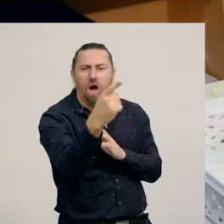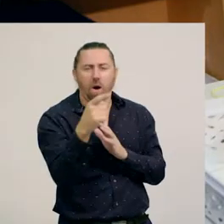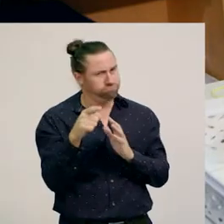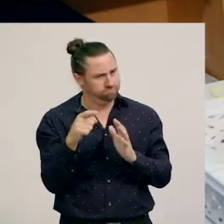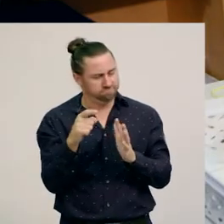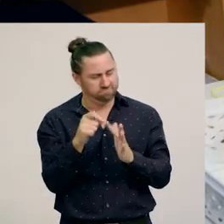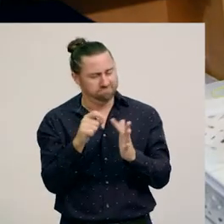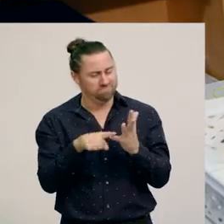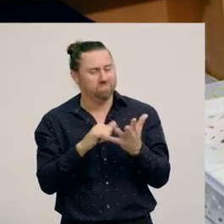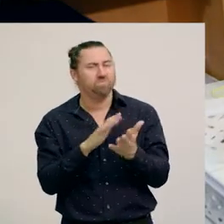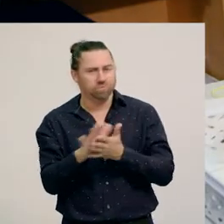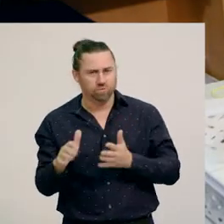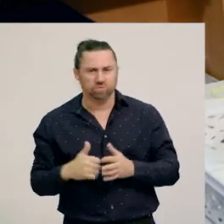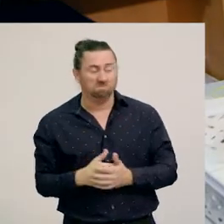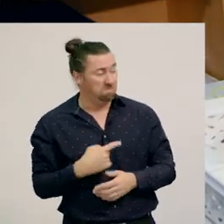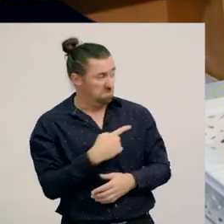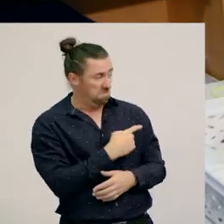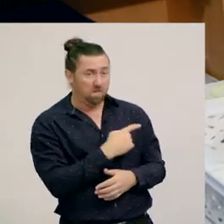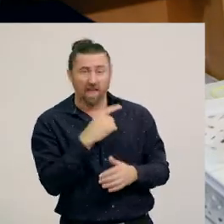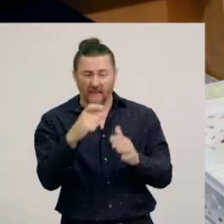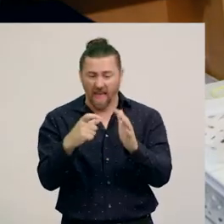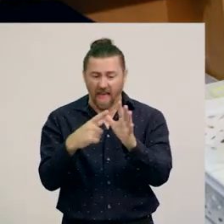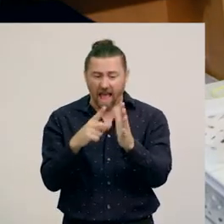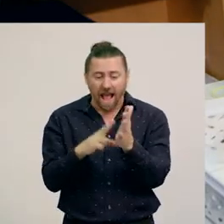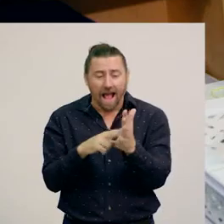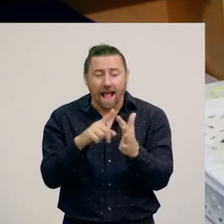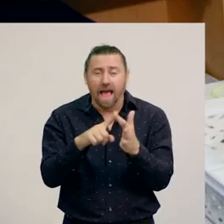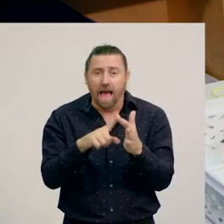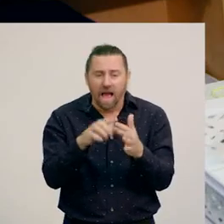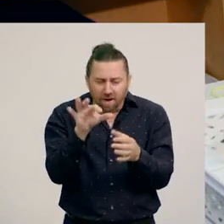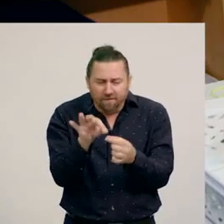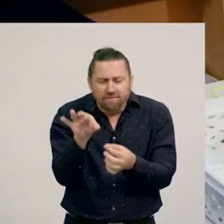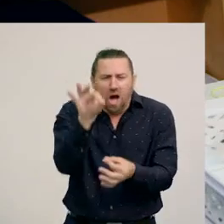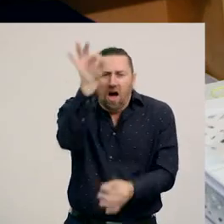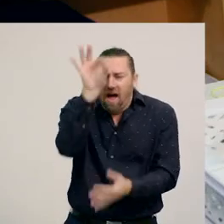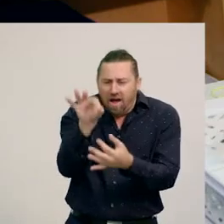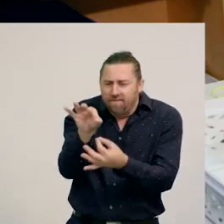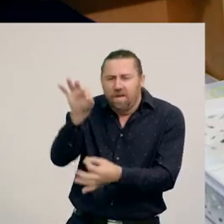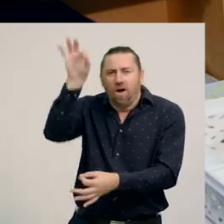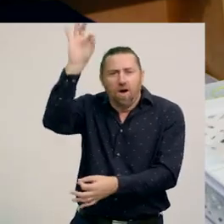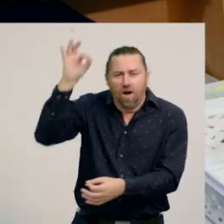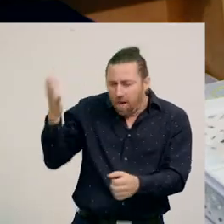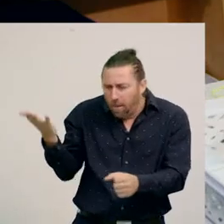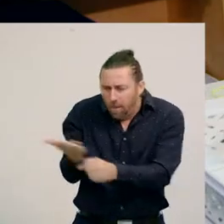This one’s interesting. It’s made of cane and vines and it’s woven.